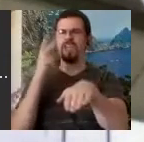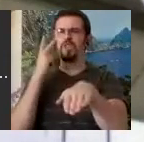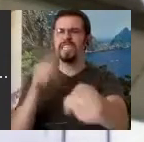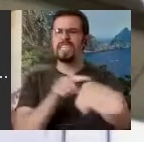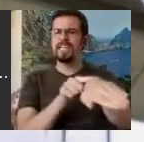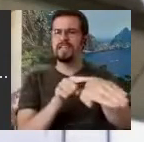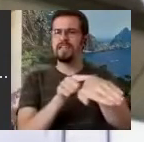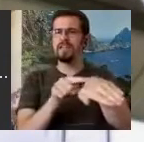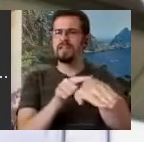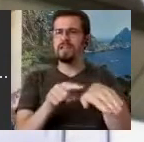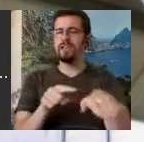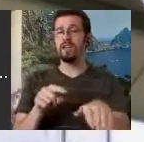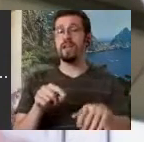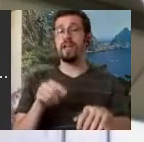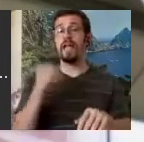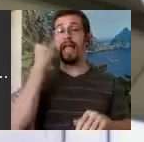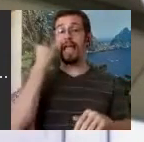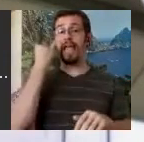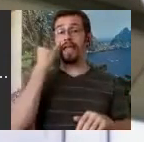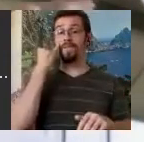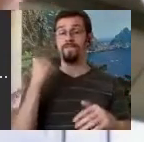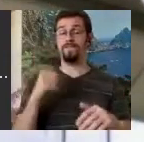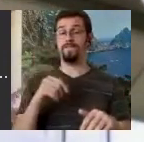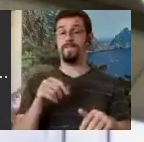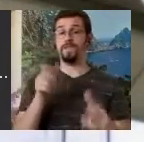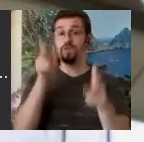the Expressive point of view, although this was Receptive, we were using